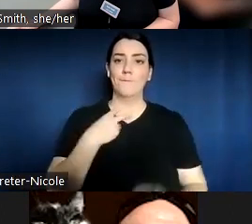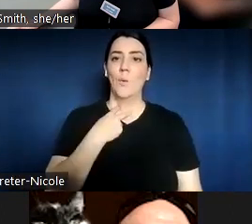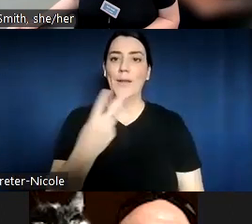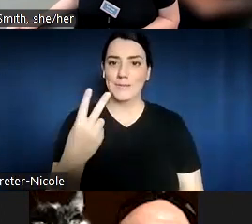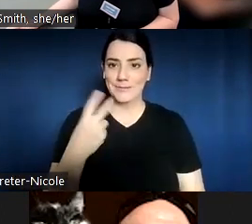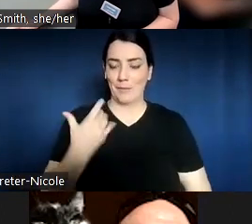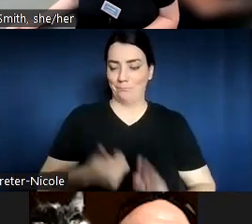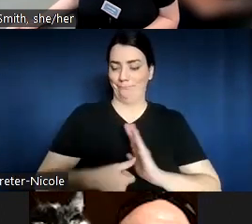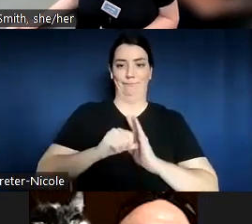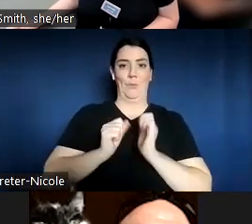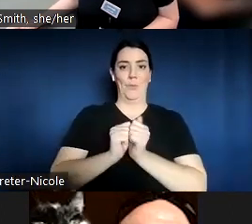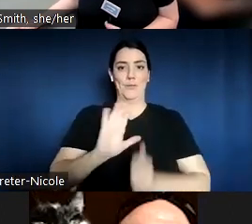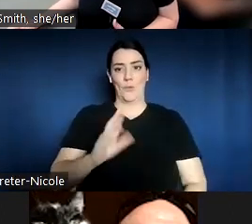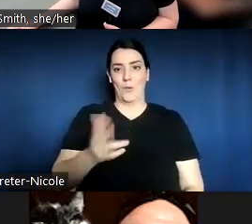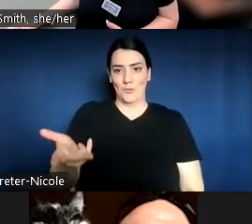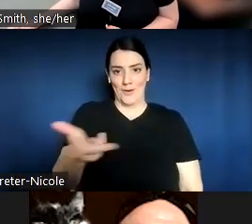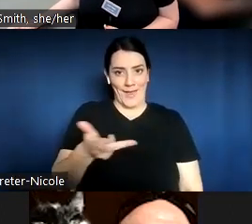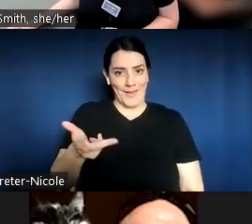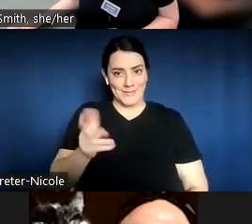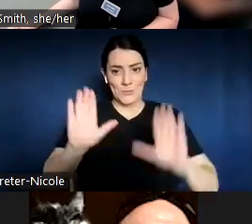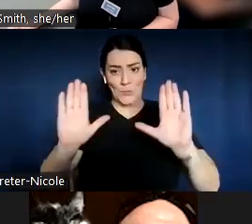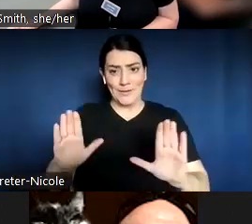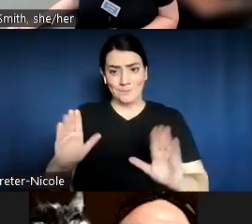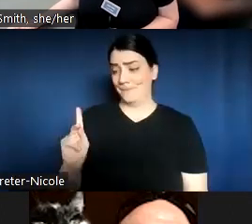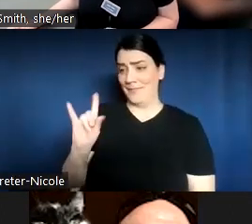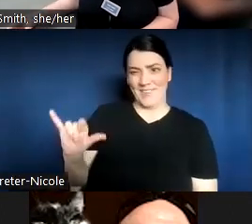And this is Kelly, just one thing to add to that.